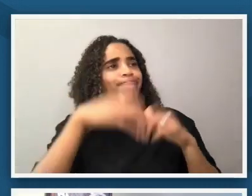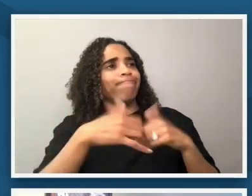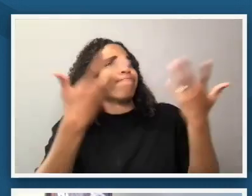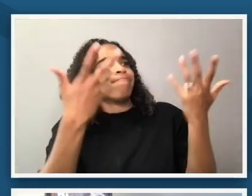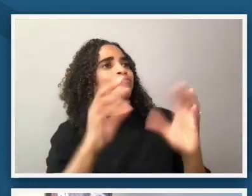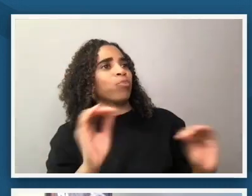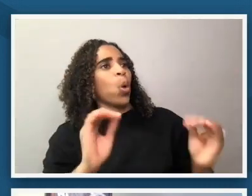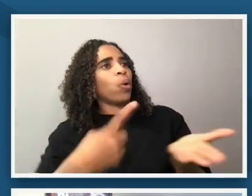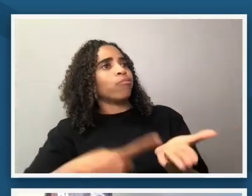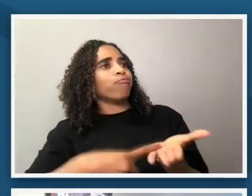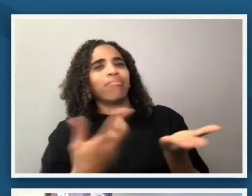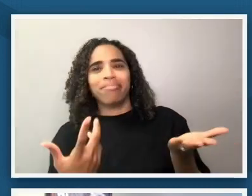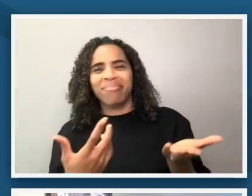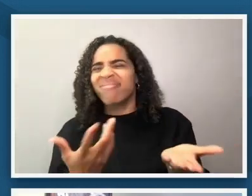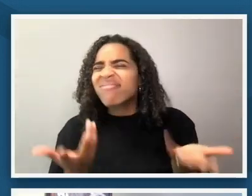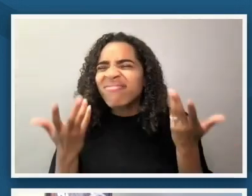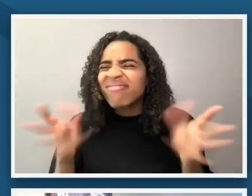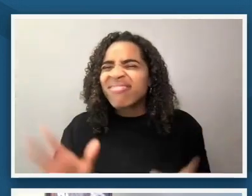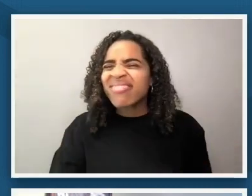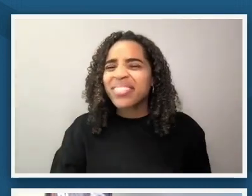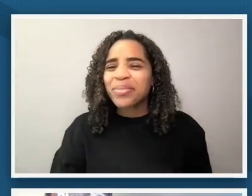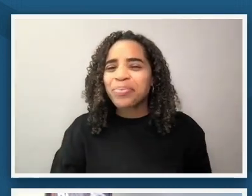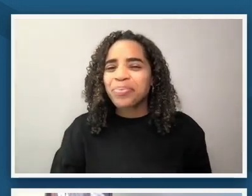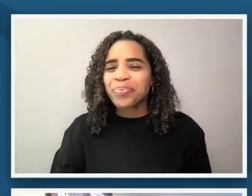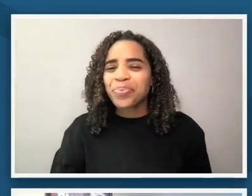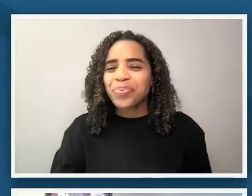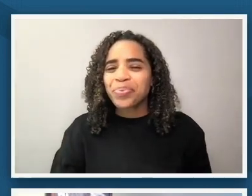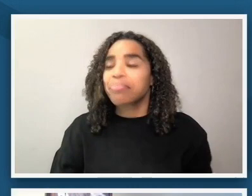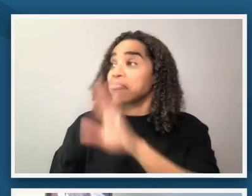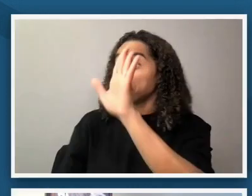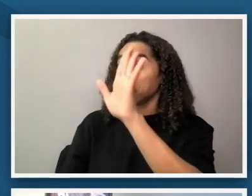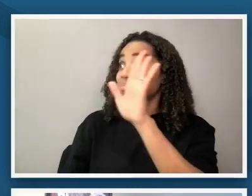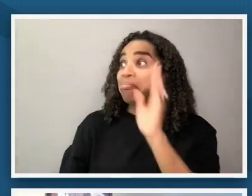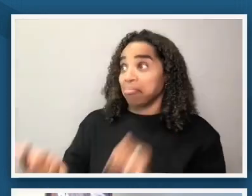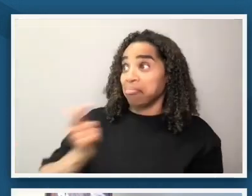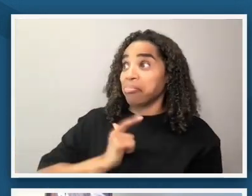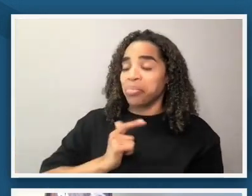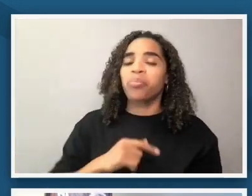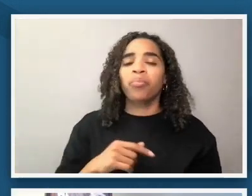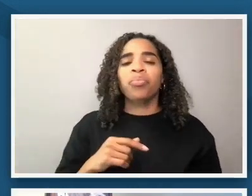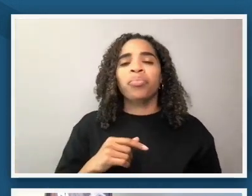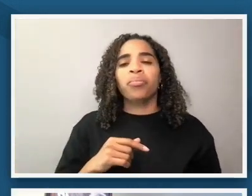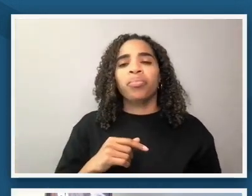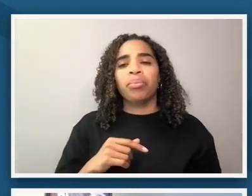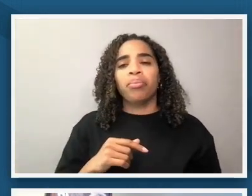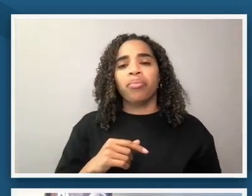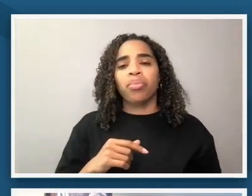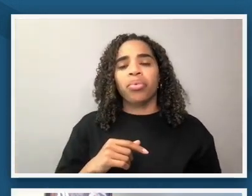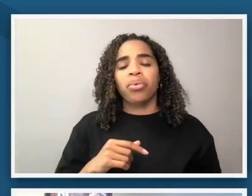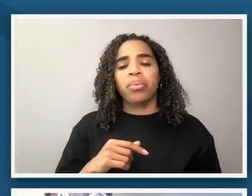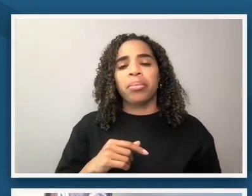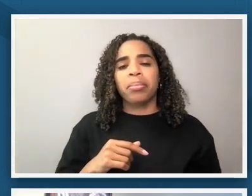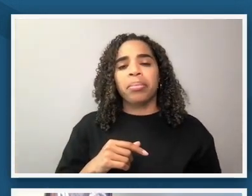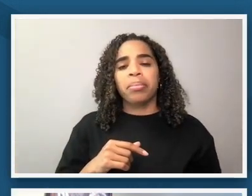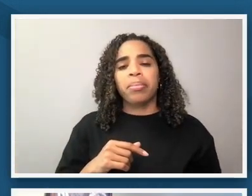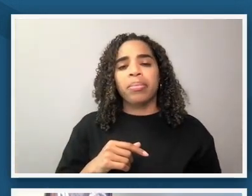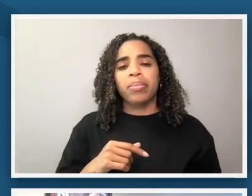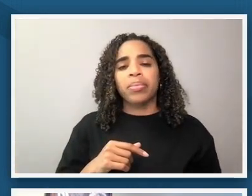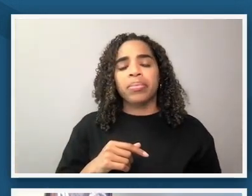and i think just as you said i'll i'll continue that thought at least for my